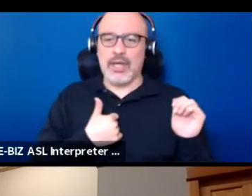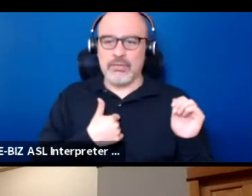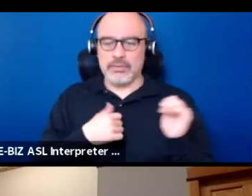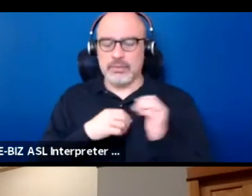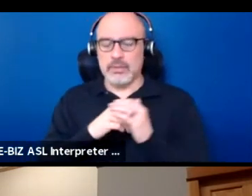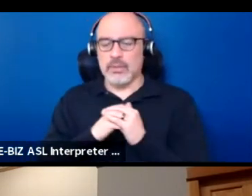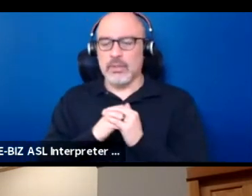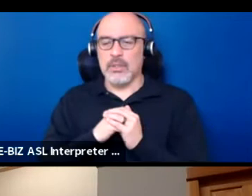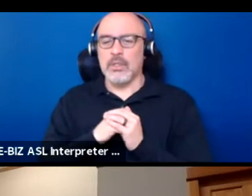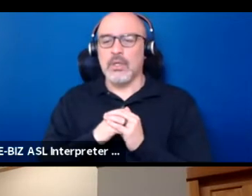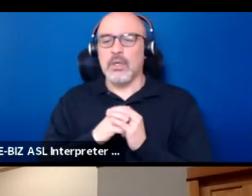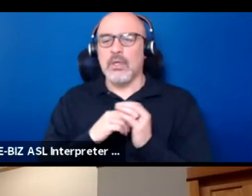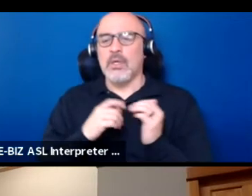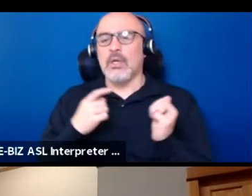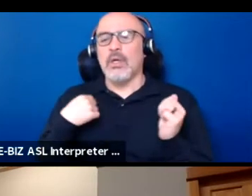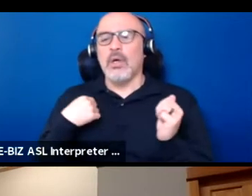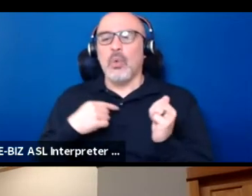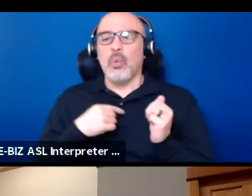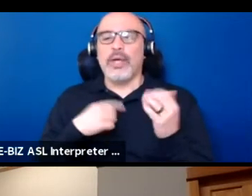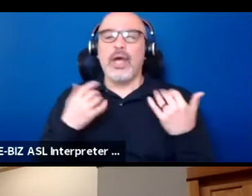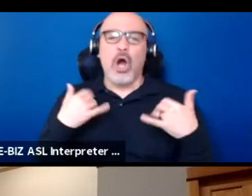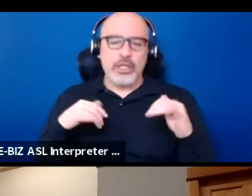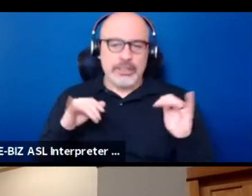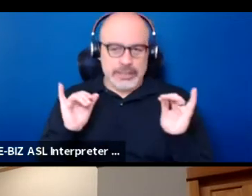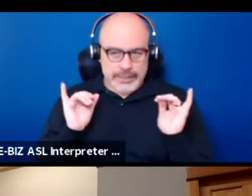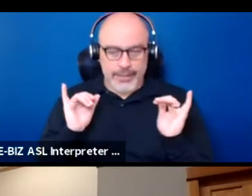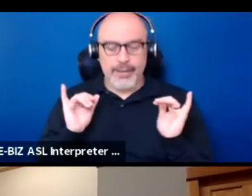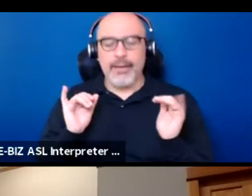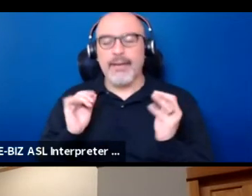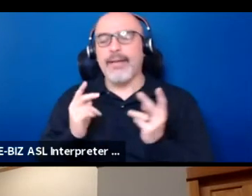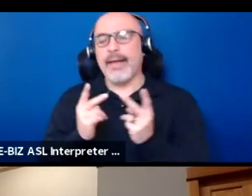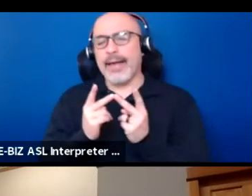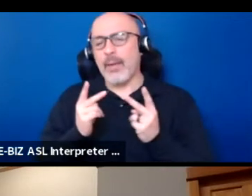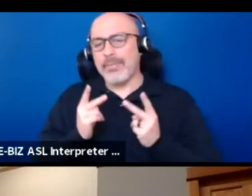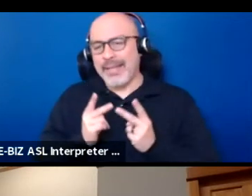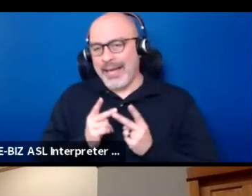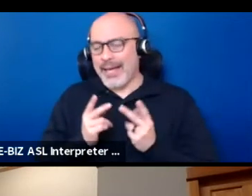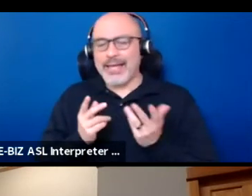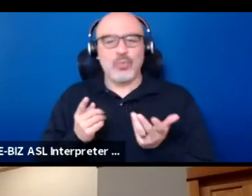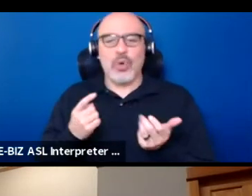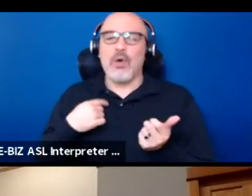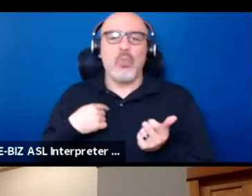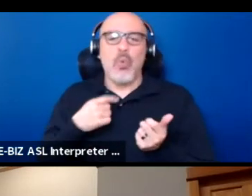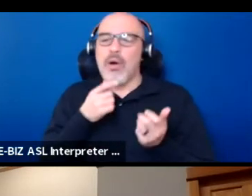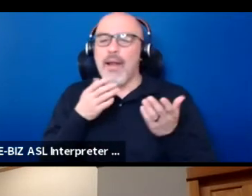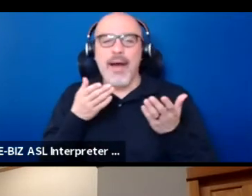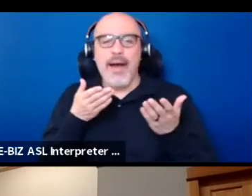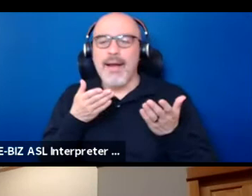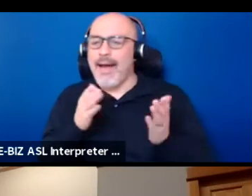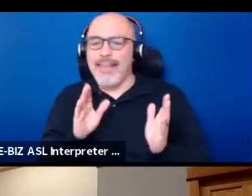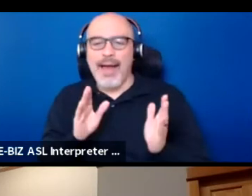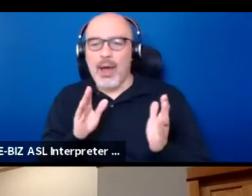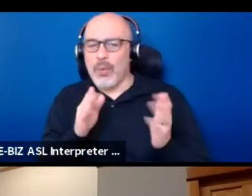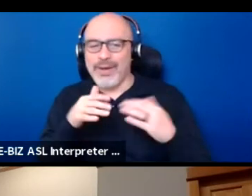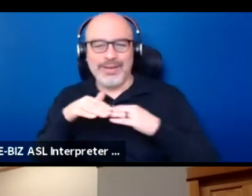And we are still very much in a place where we're not allowing American Indian tribal people